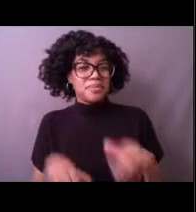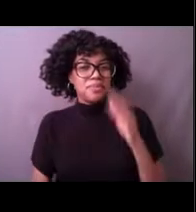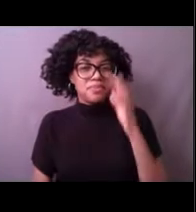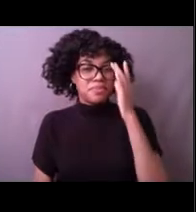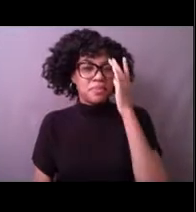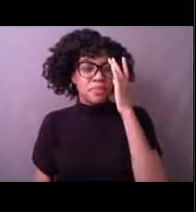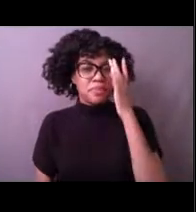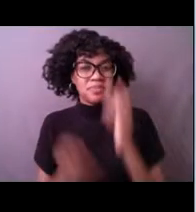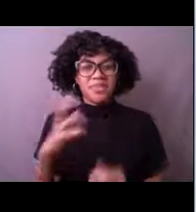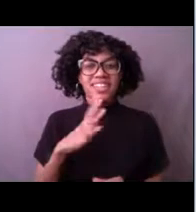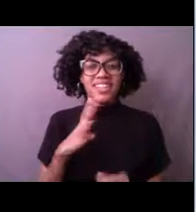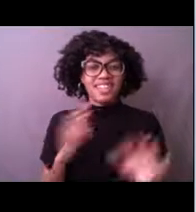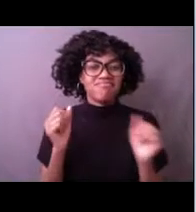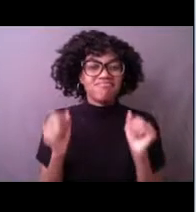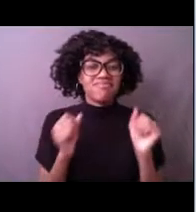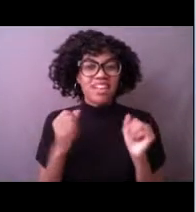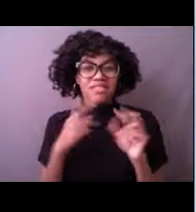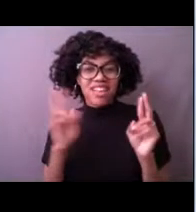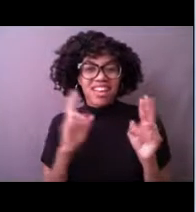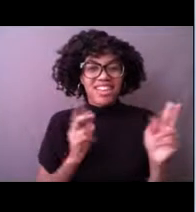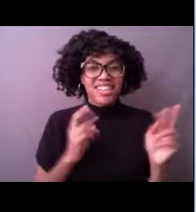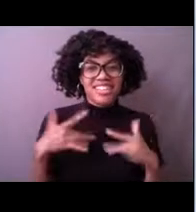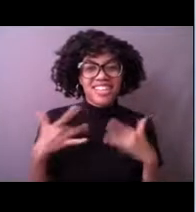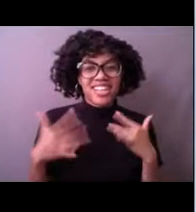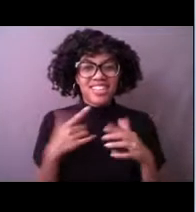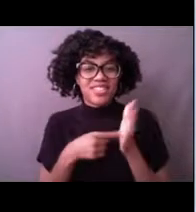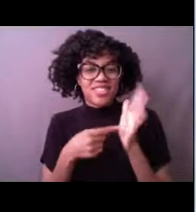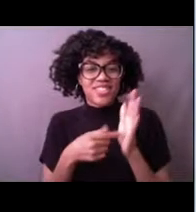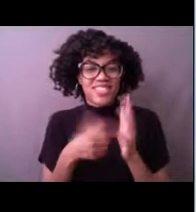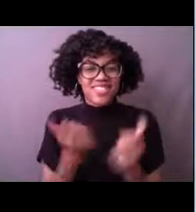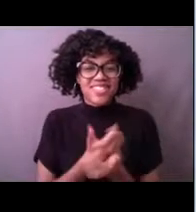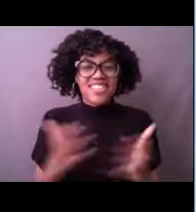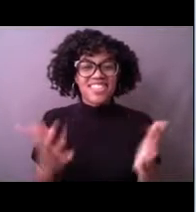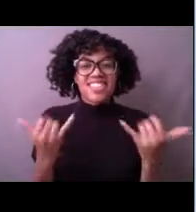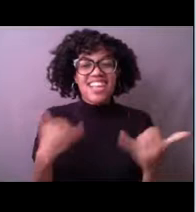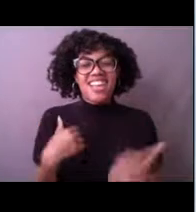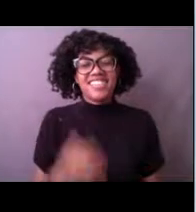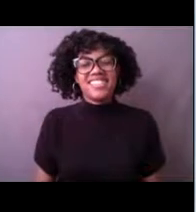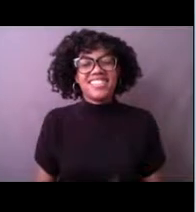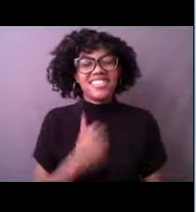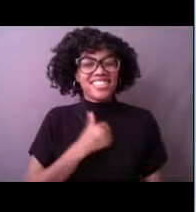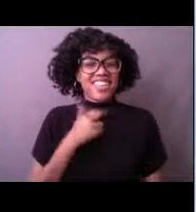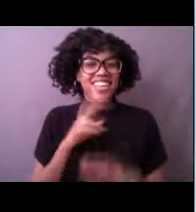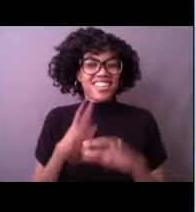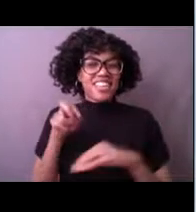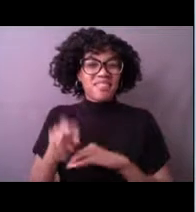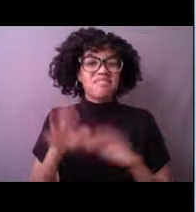Excellent. I'm really excited to be talking with you all today. [Nicole] All right, there you go, thank you.